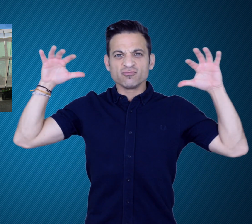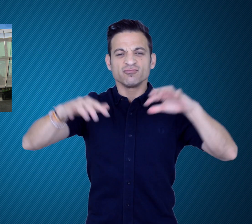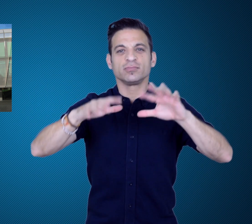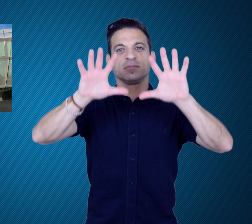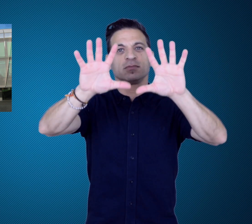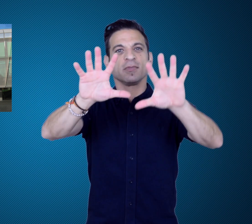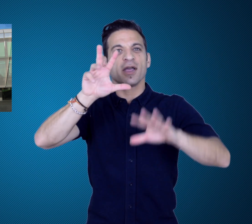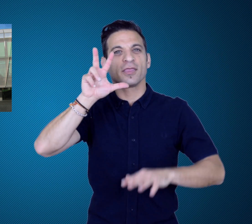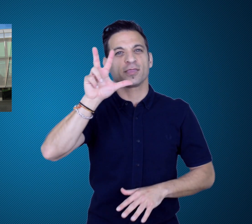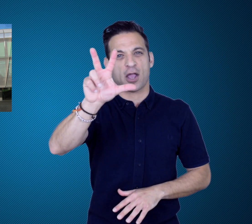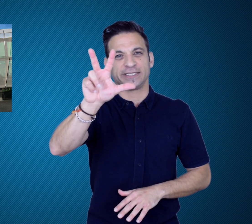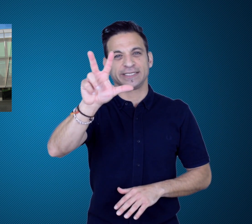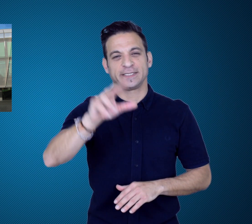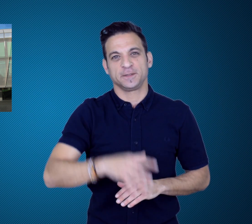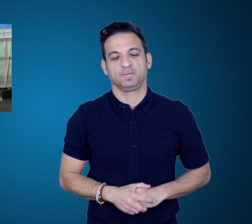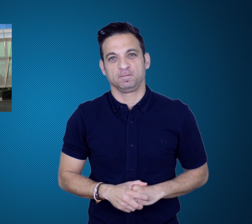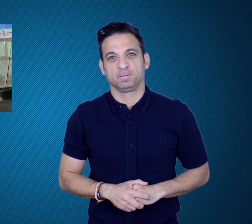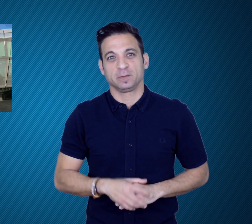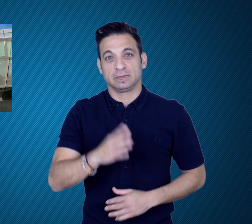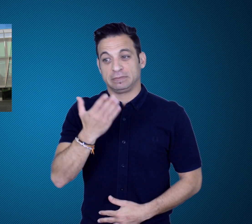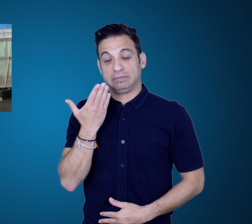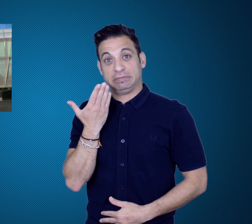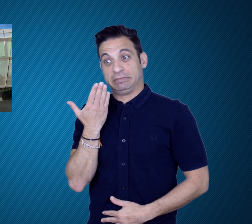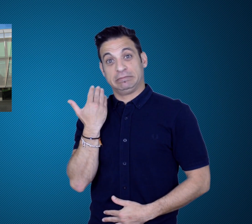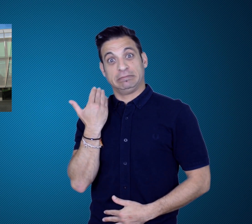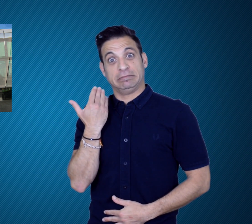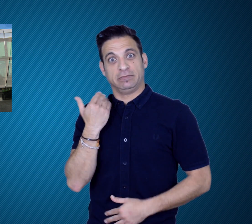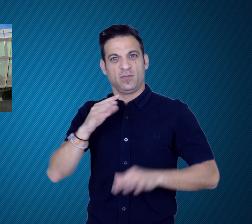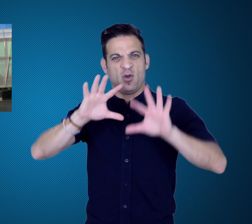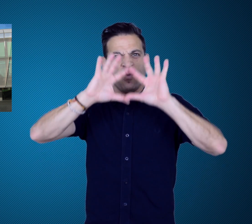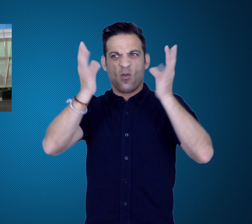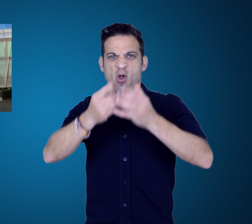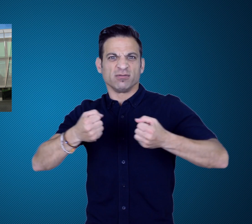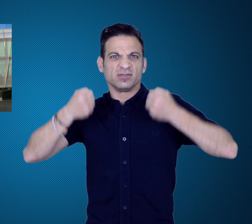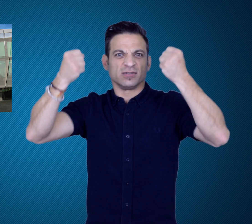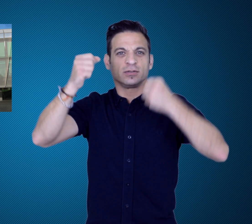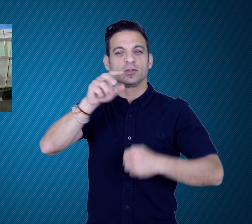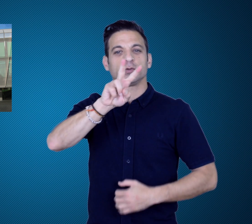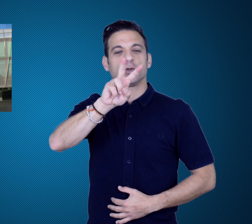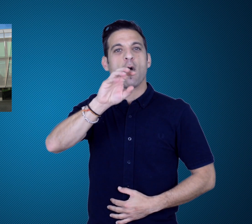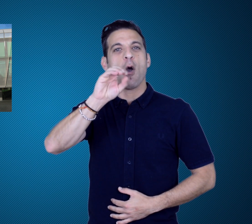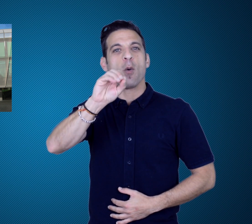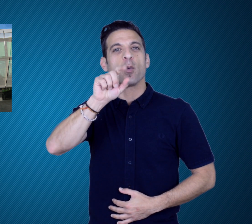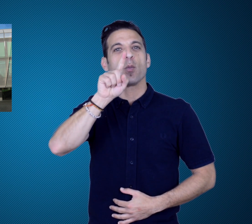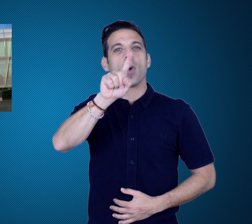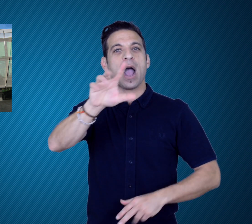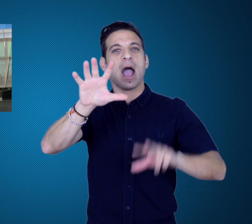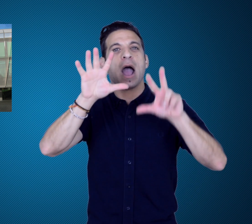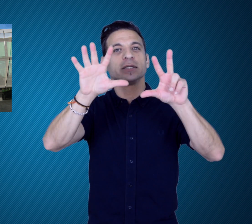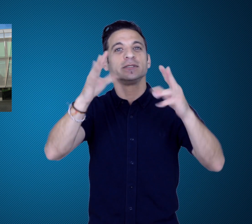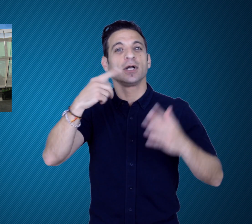with 13 national teams. The most recent one was held